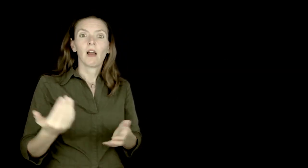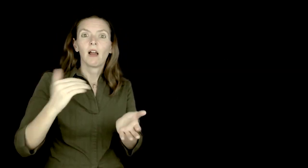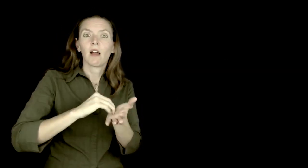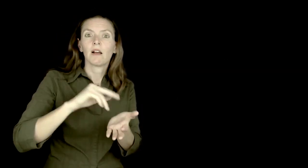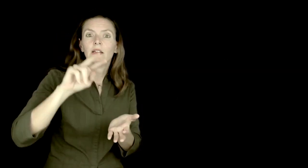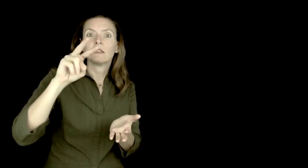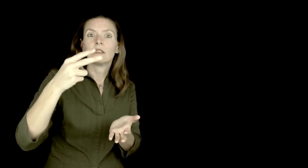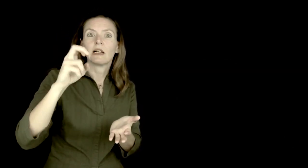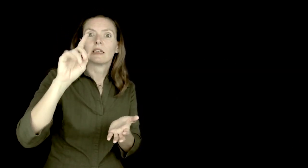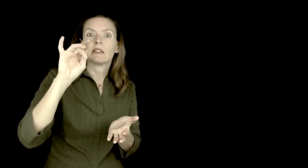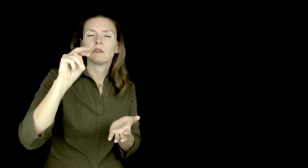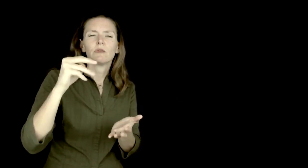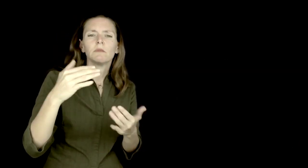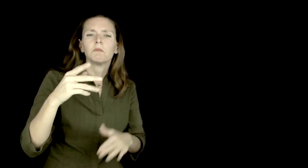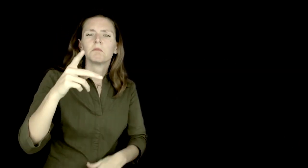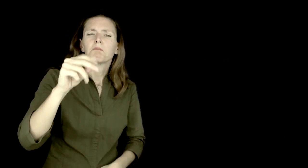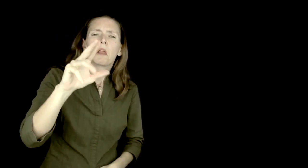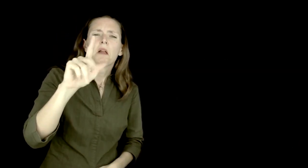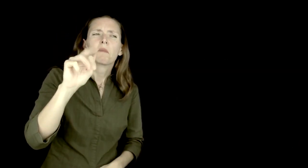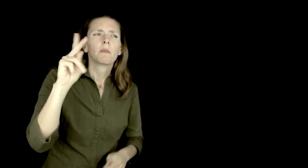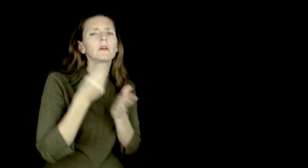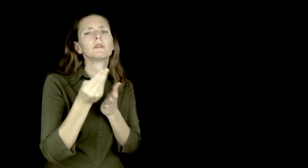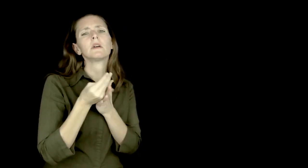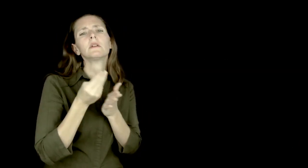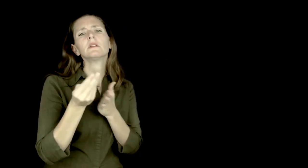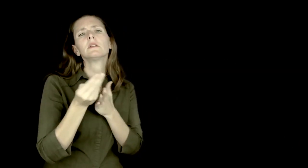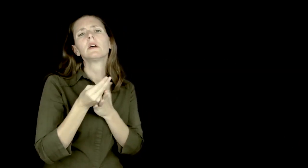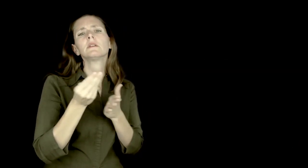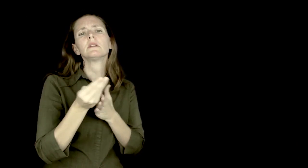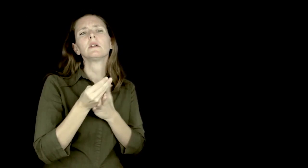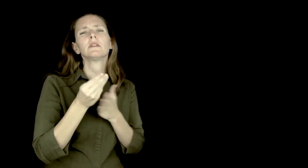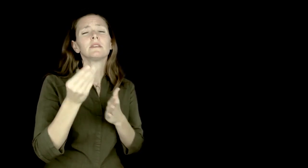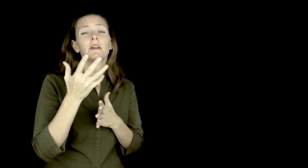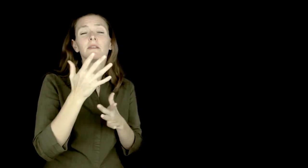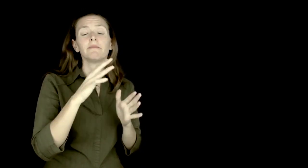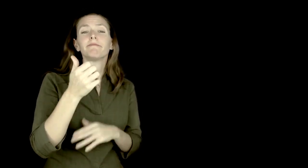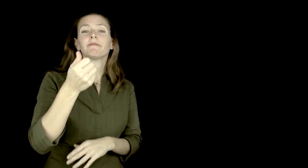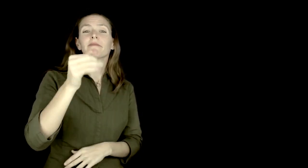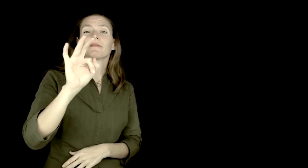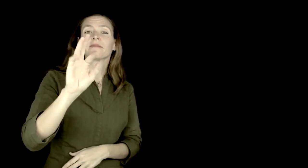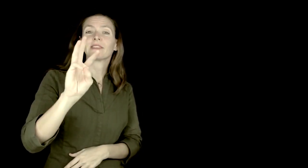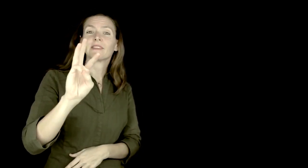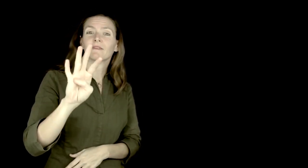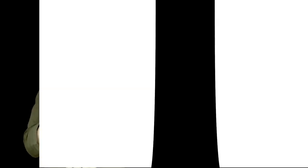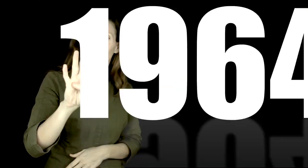A second edition of this book was published in 1964. This book was popular and sales were high!